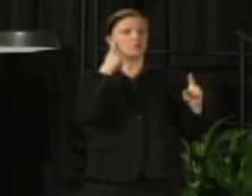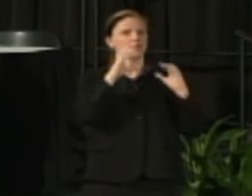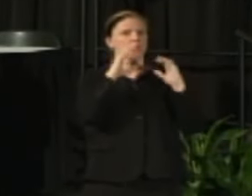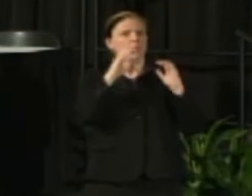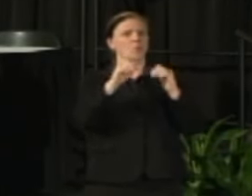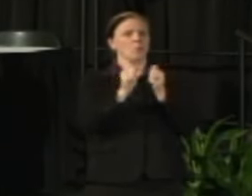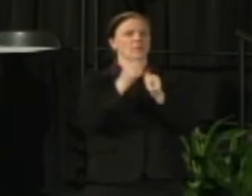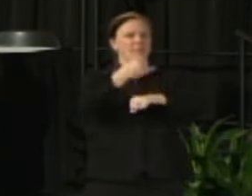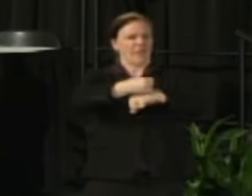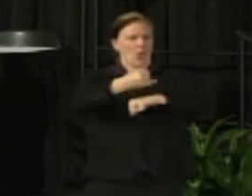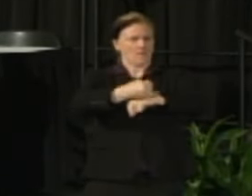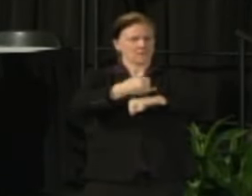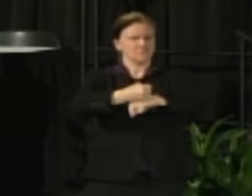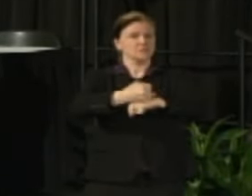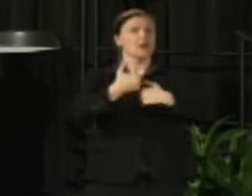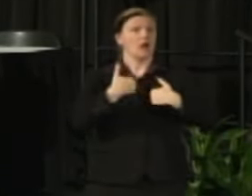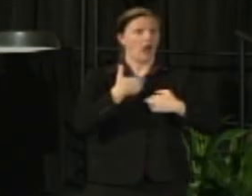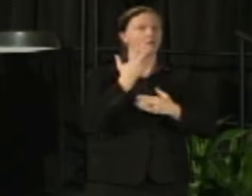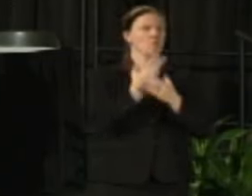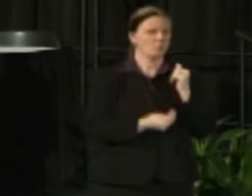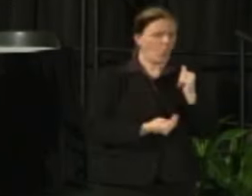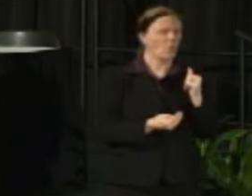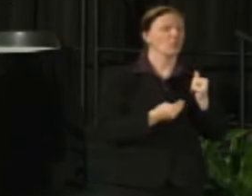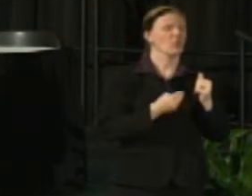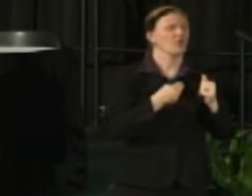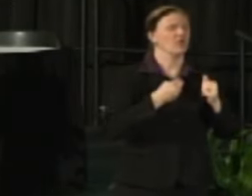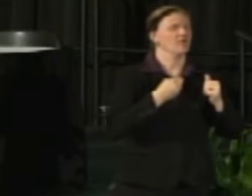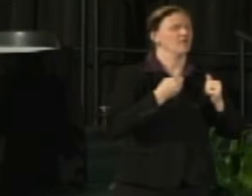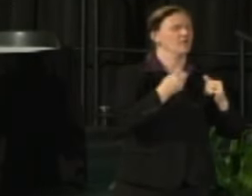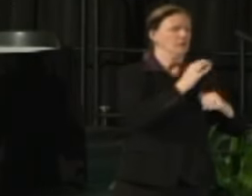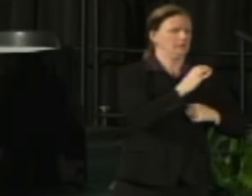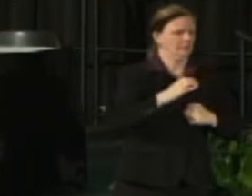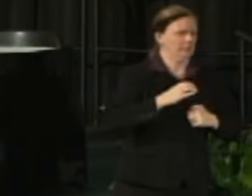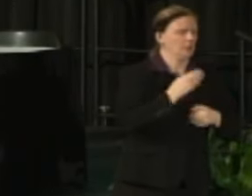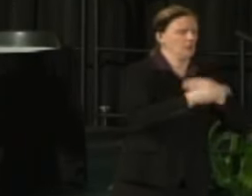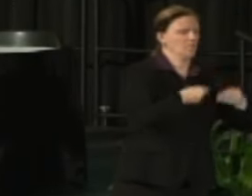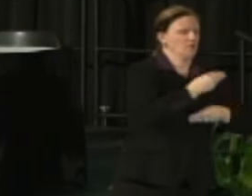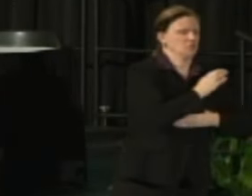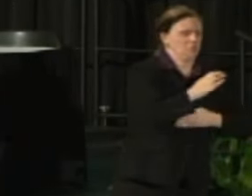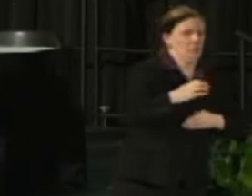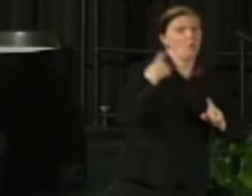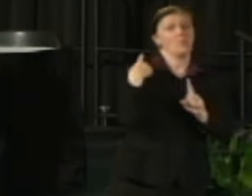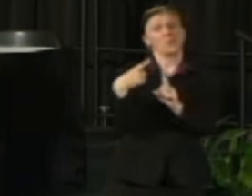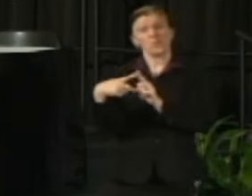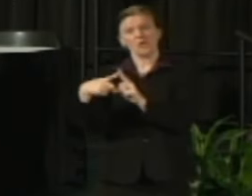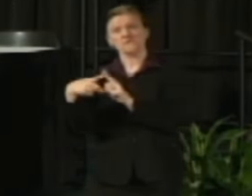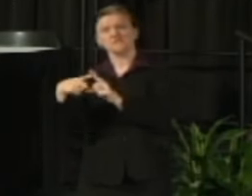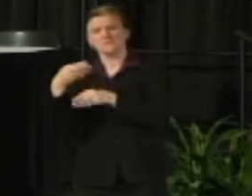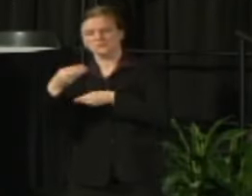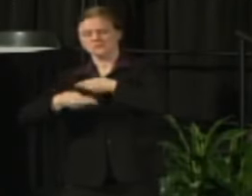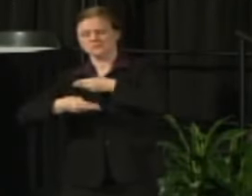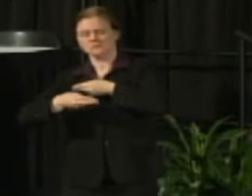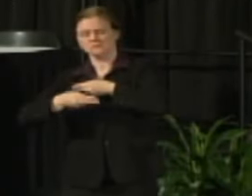and that's why I'm on the both committees, the Budget Committee and the Communication Committee so that we effectively can communicate the budget discussions